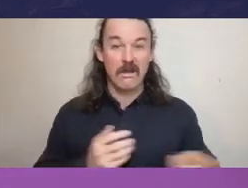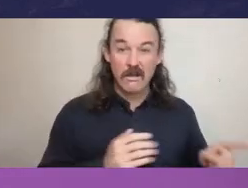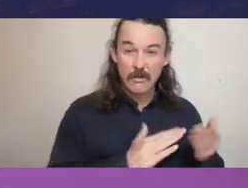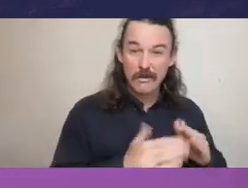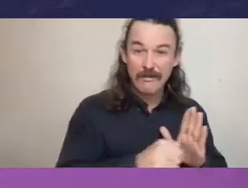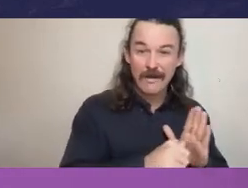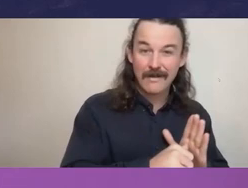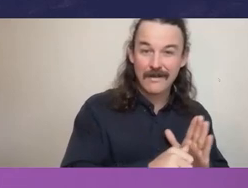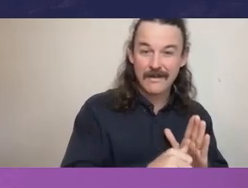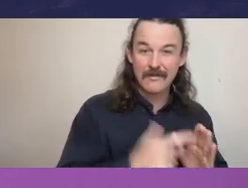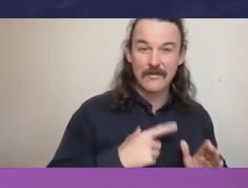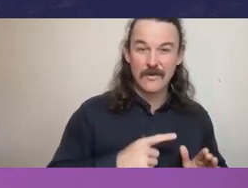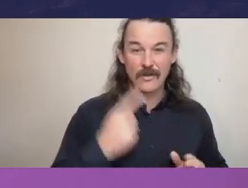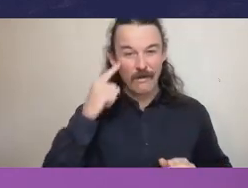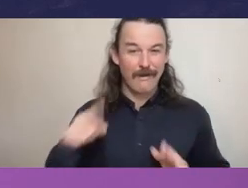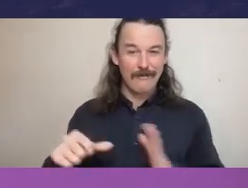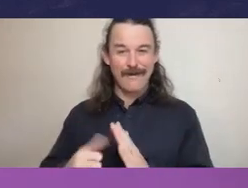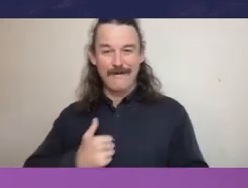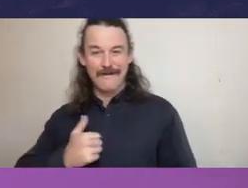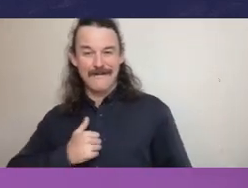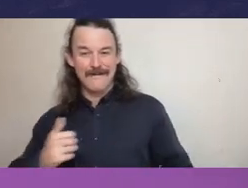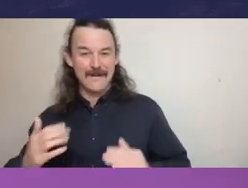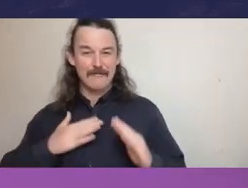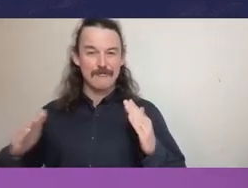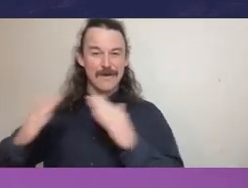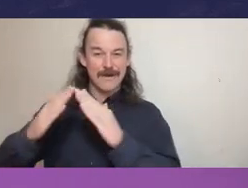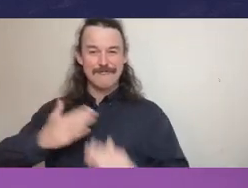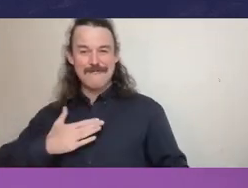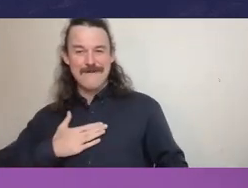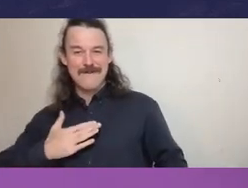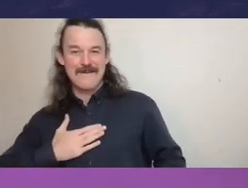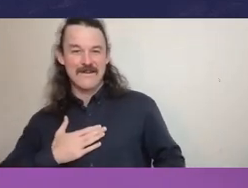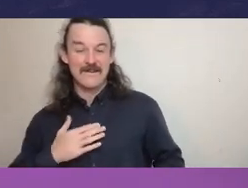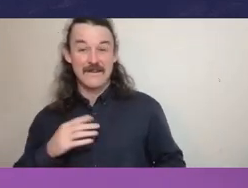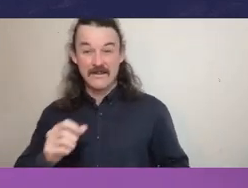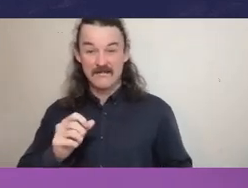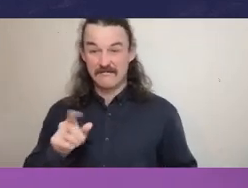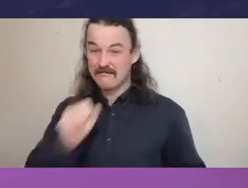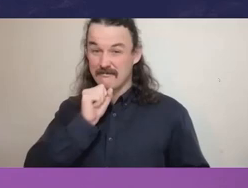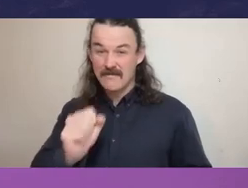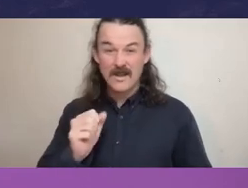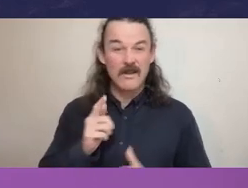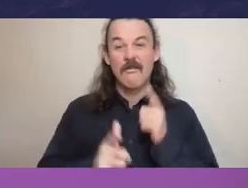He was actually treating a ski resort as his personal playground. He was traveling for personal reasons on public purse.